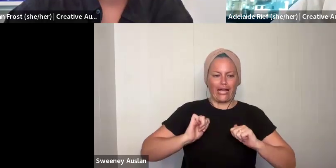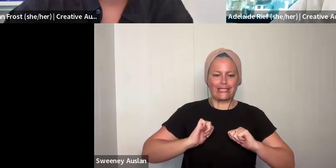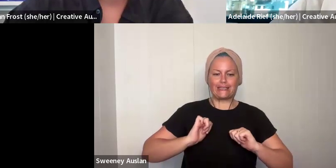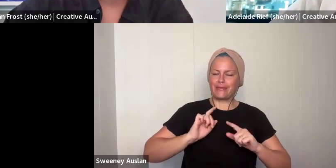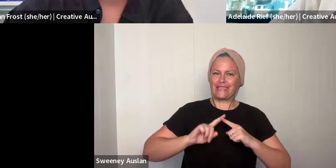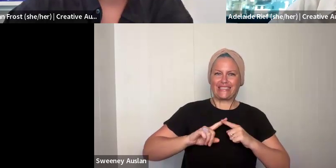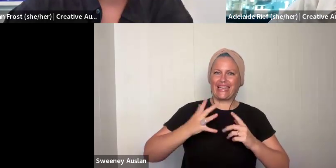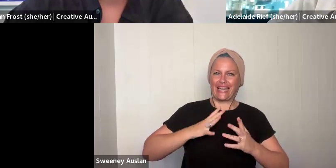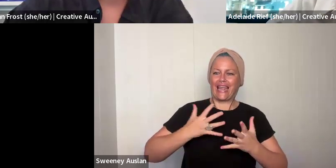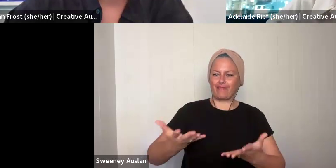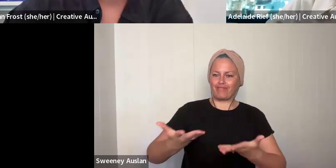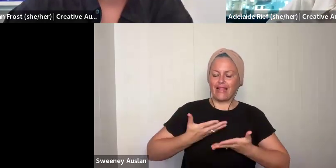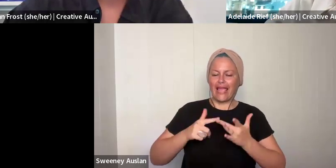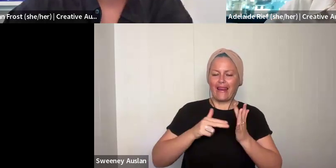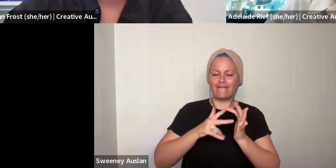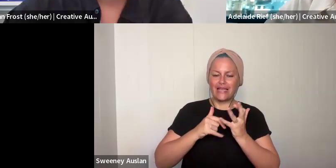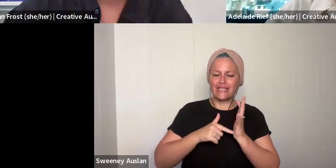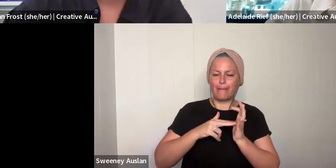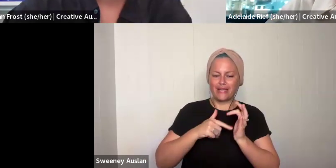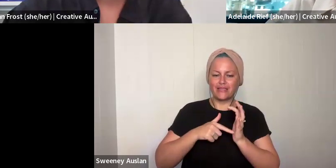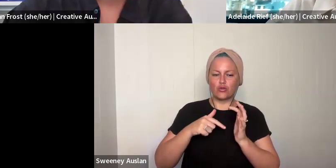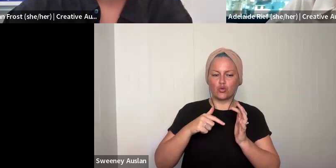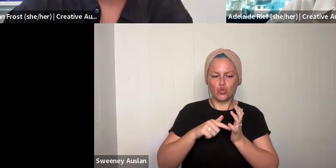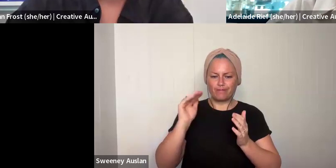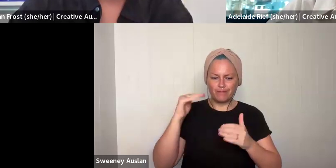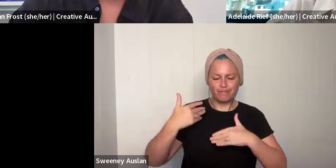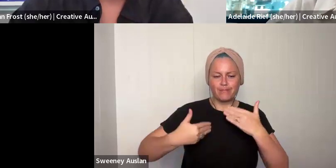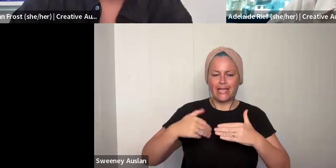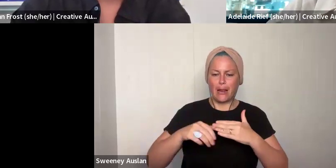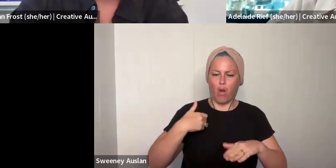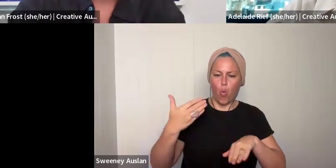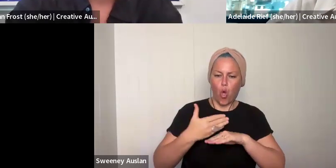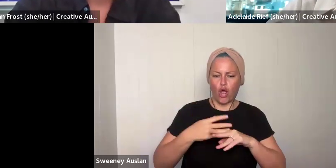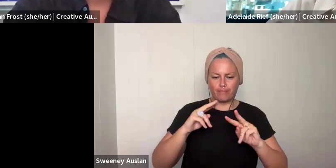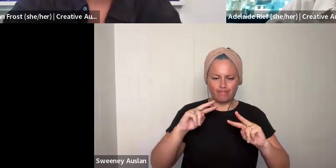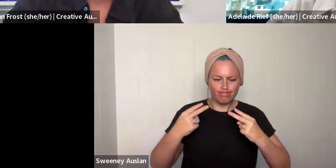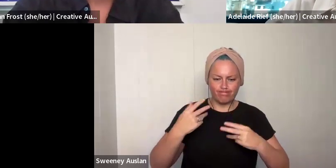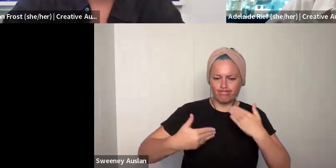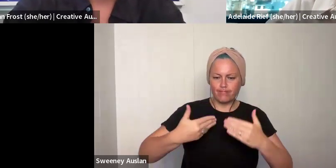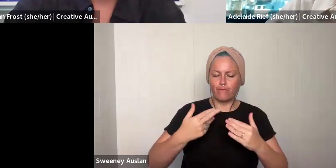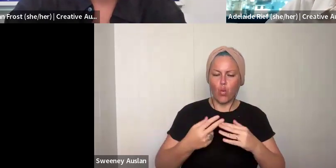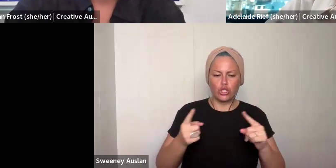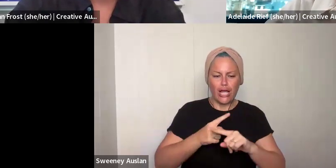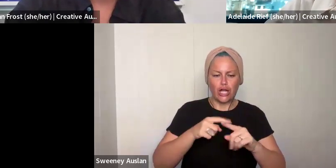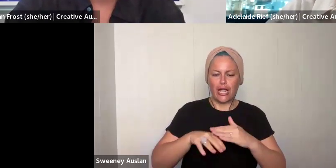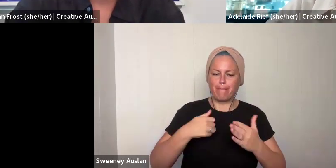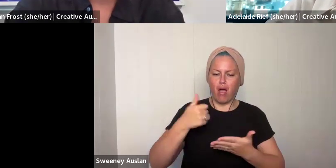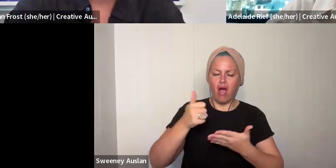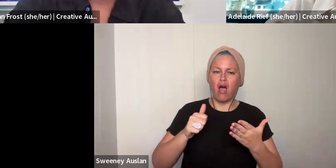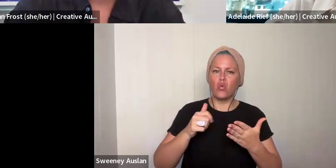you might still feel like you are really early on in your career and practice and you still need a lot of investment to support